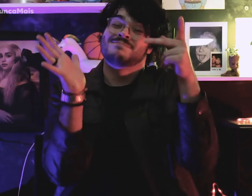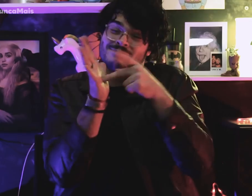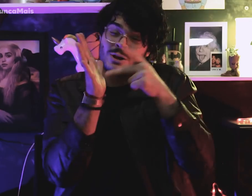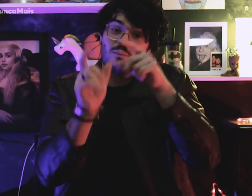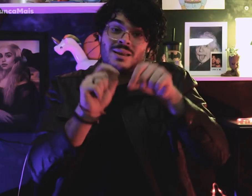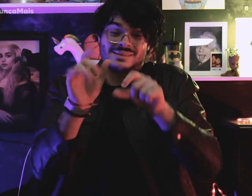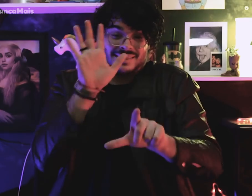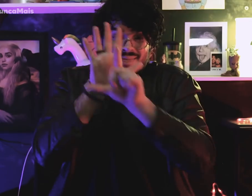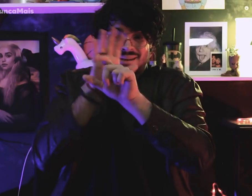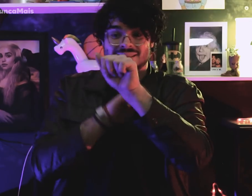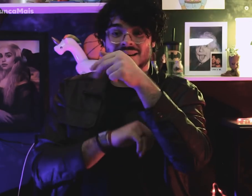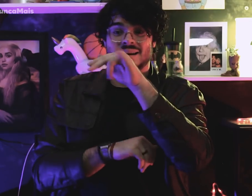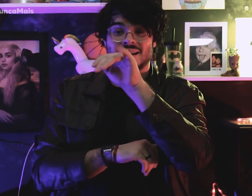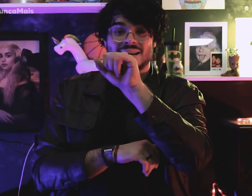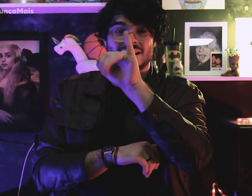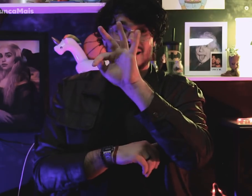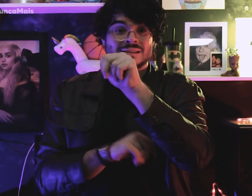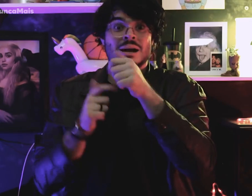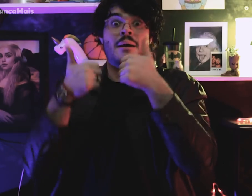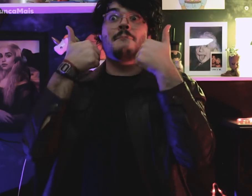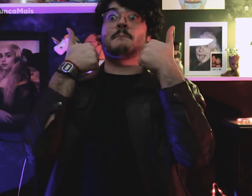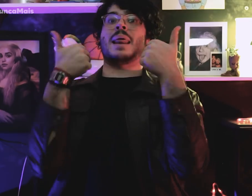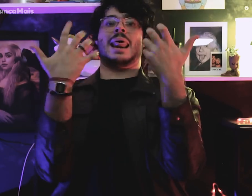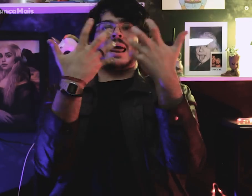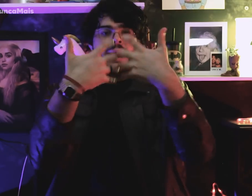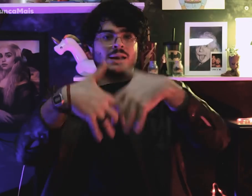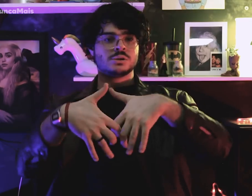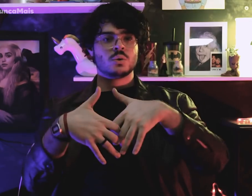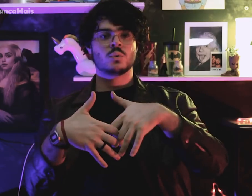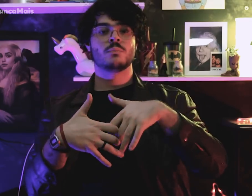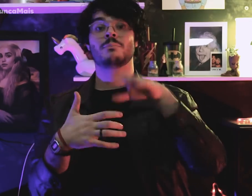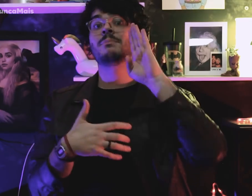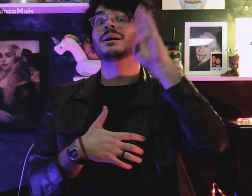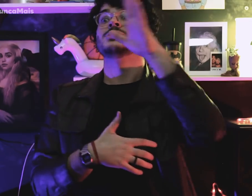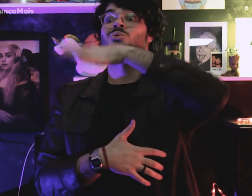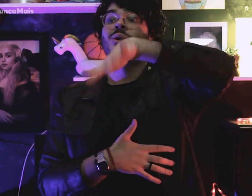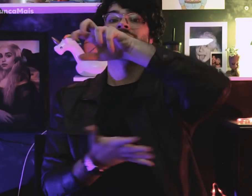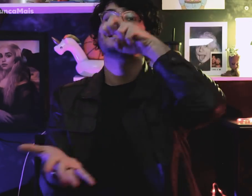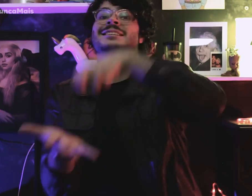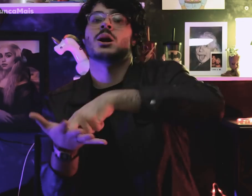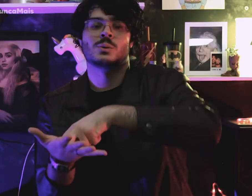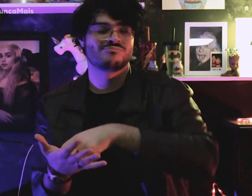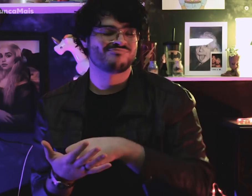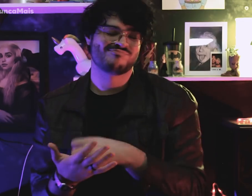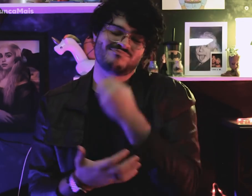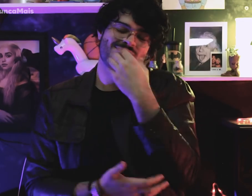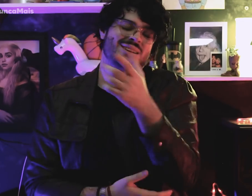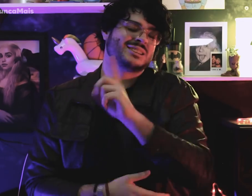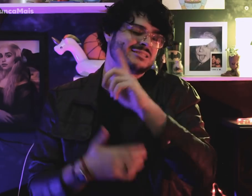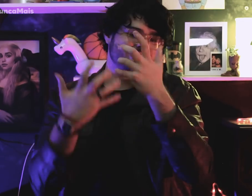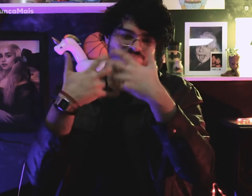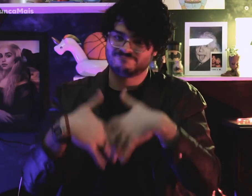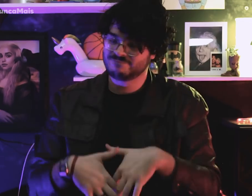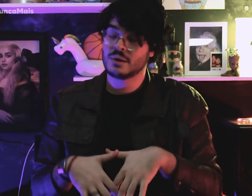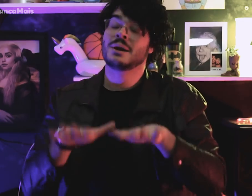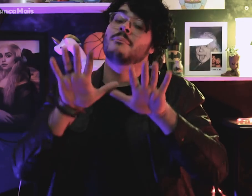Na verdade, essa lei não funcionava muito bem com forma de punição,